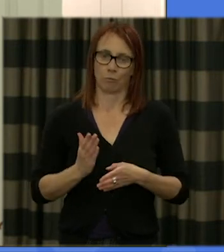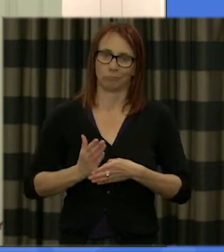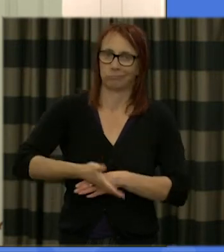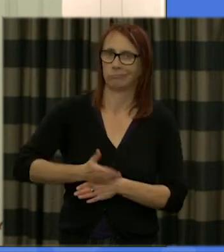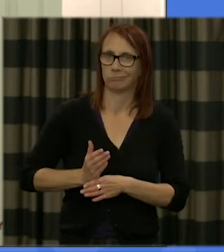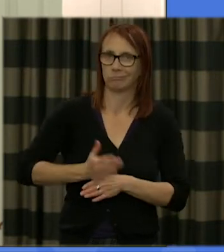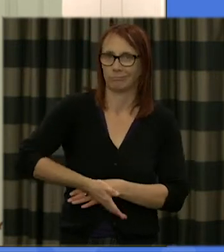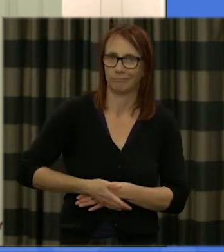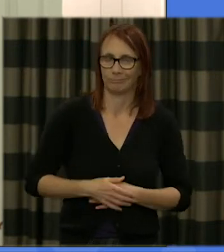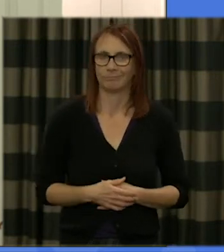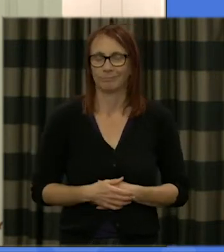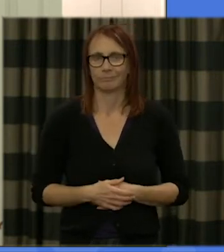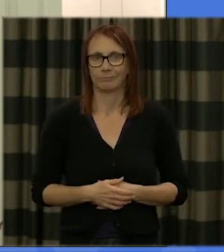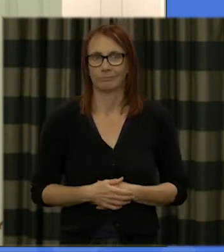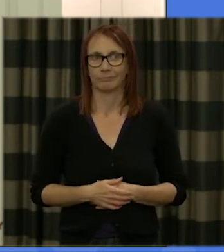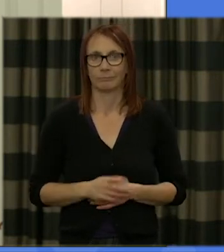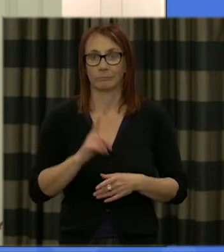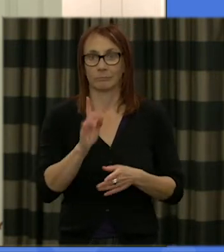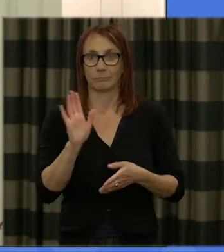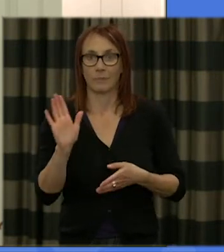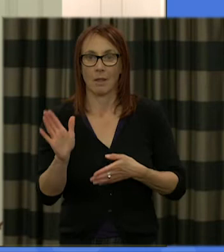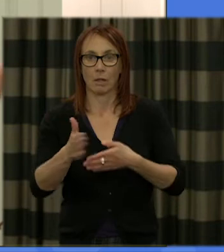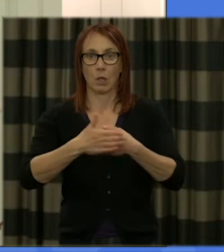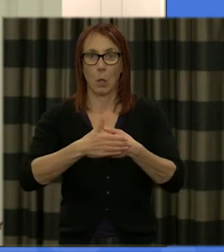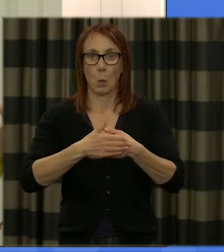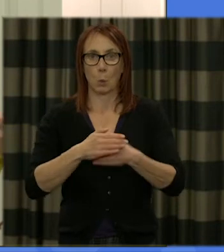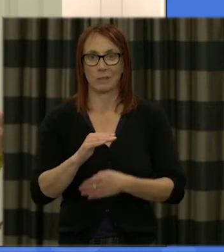now we are intending to close at about 9 o'clock I know that's slightly late for